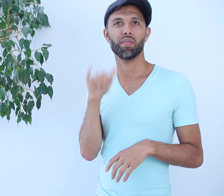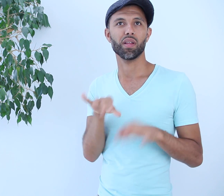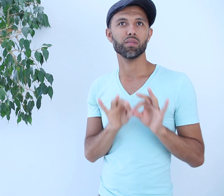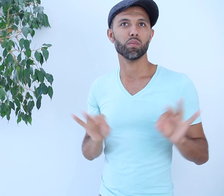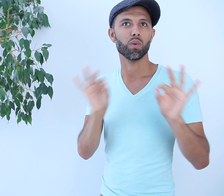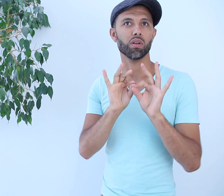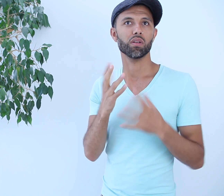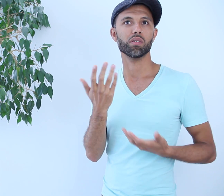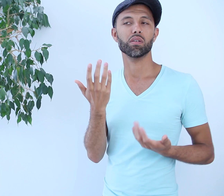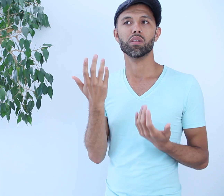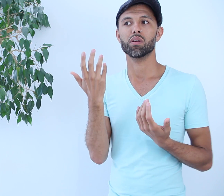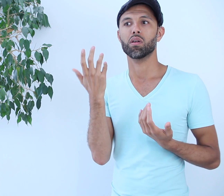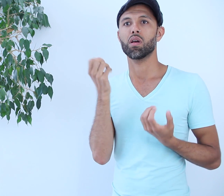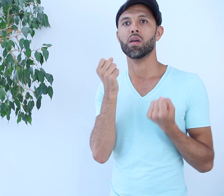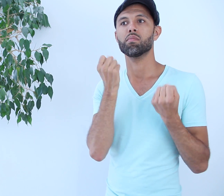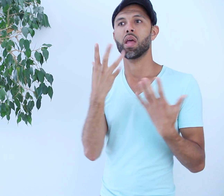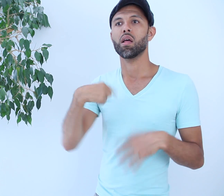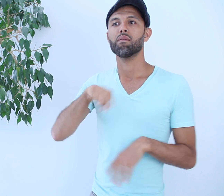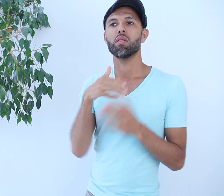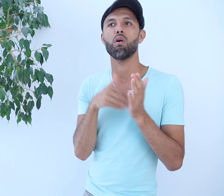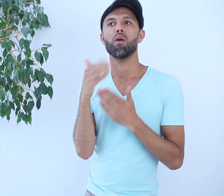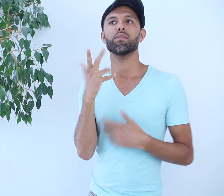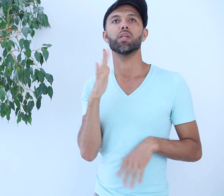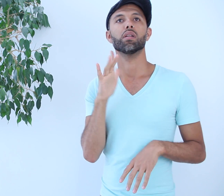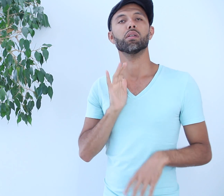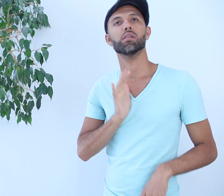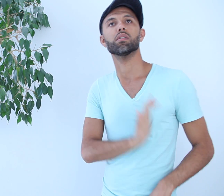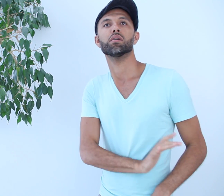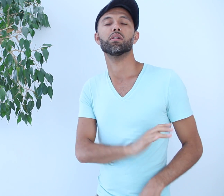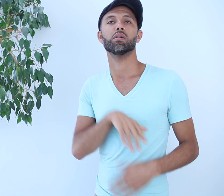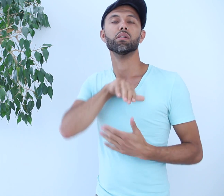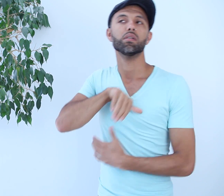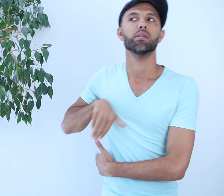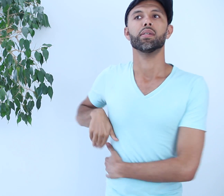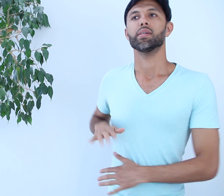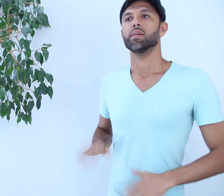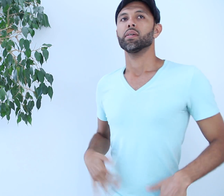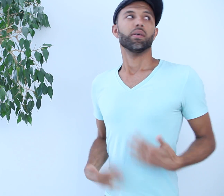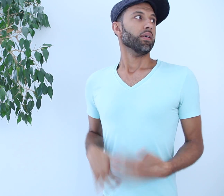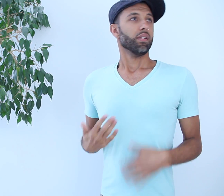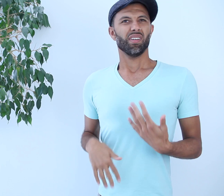I think that’s important because many of us are often caught in a cycle of self-suppression and not validating our experiences as we move forward in life.